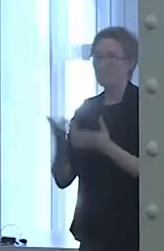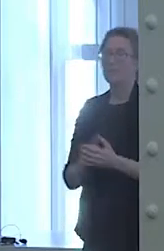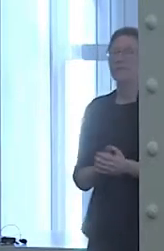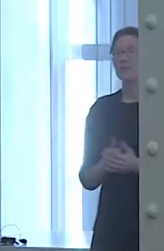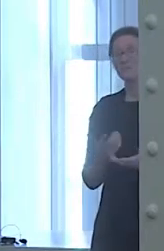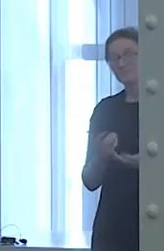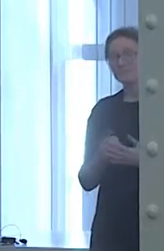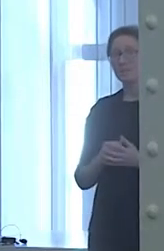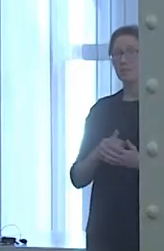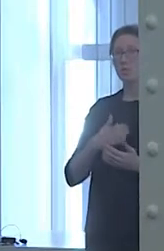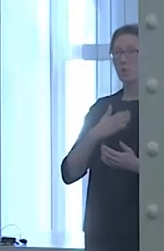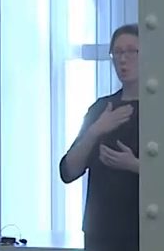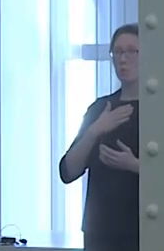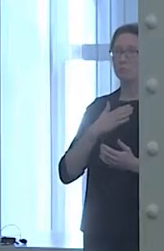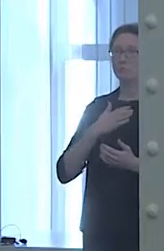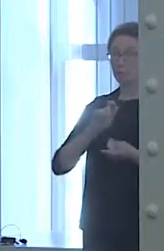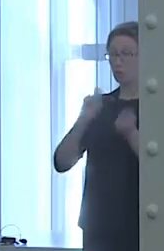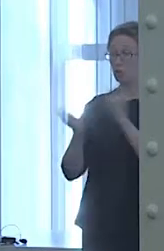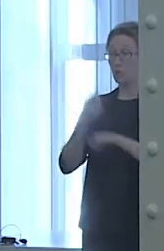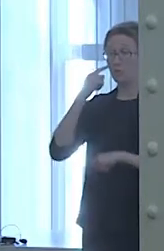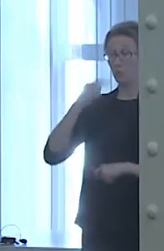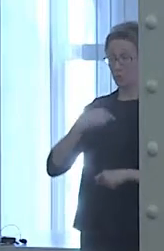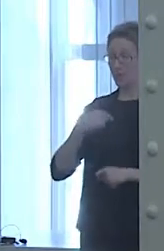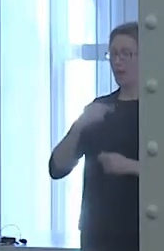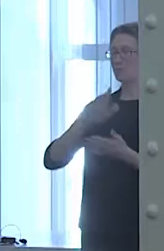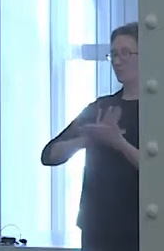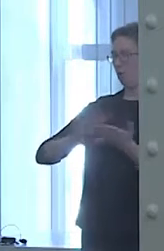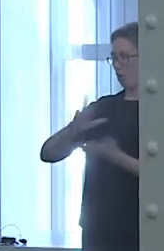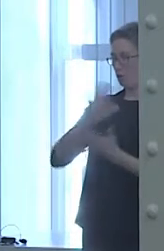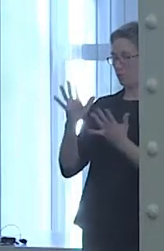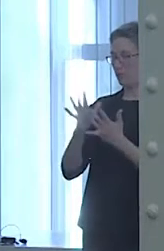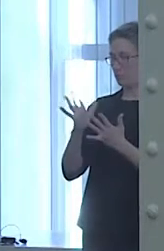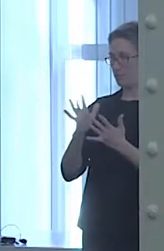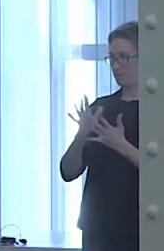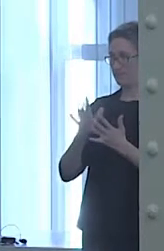A friend with bipolar disorder completed suicide.